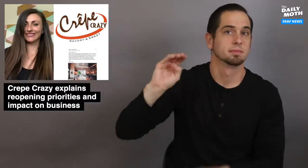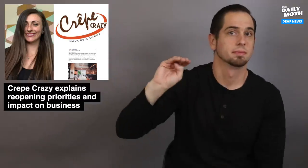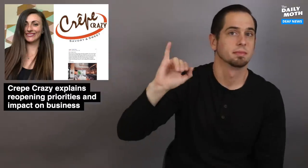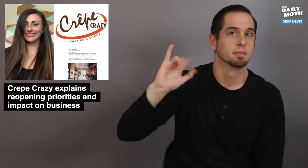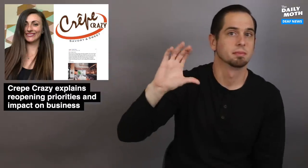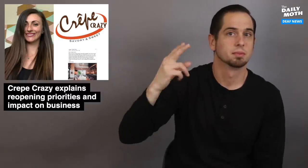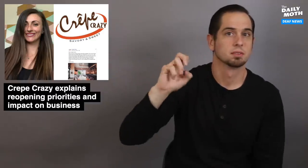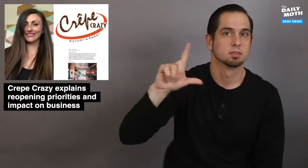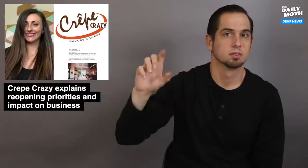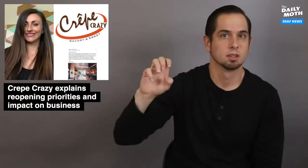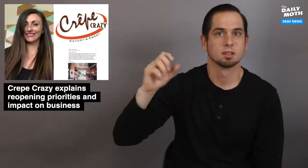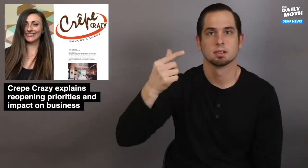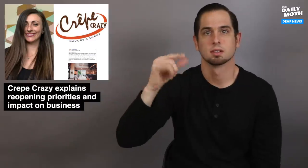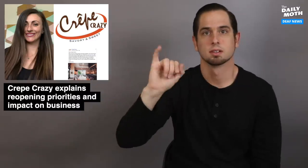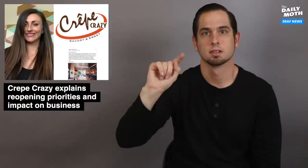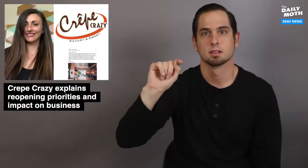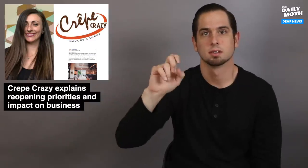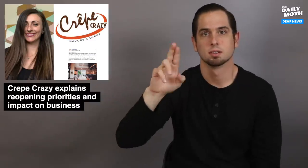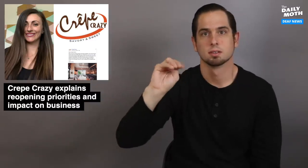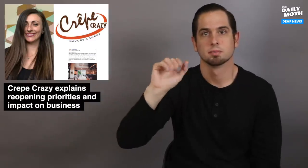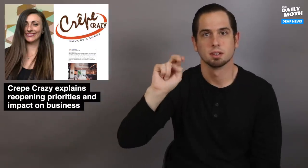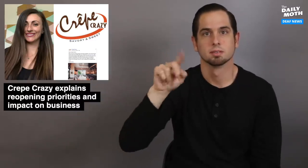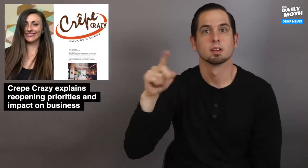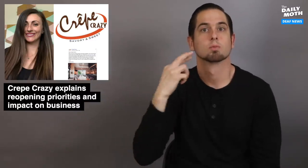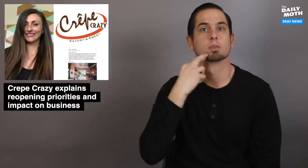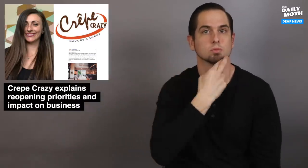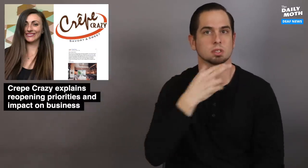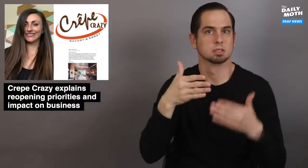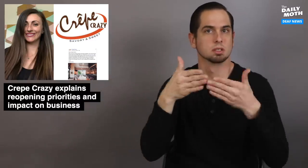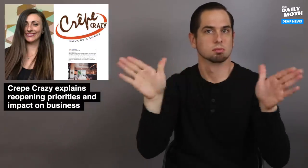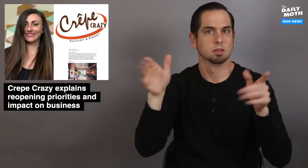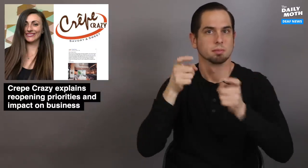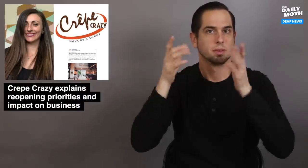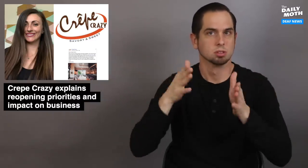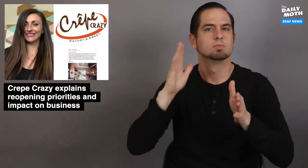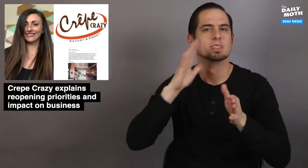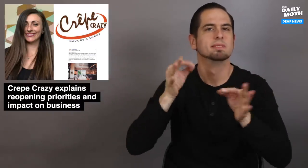Michelle Giterman, the restaurant general manager,